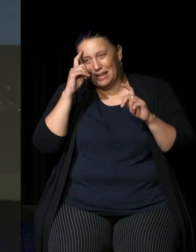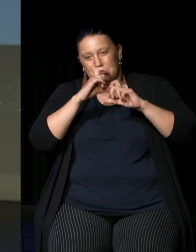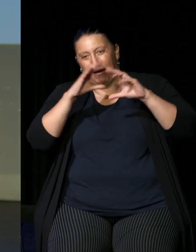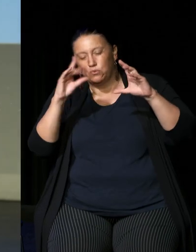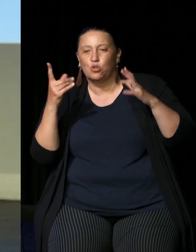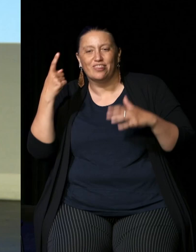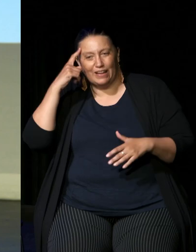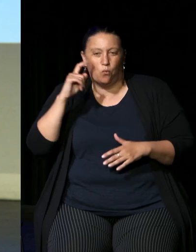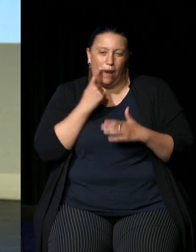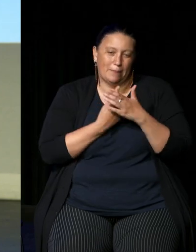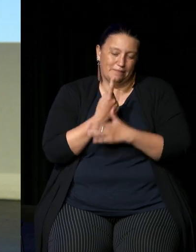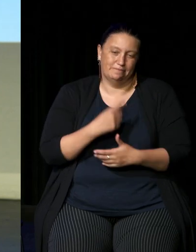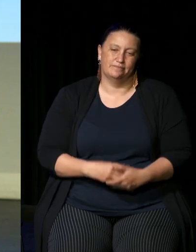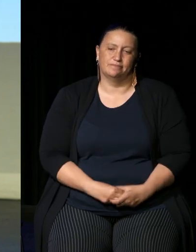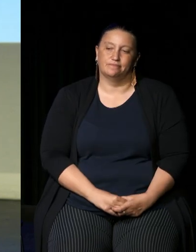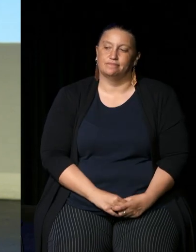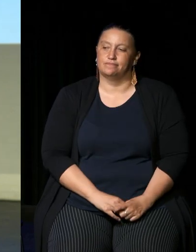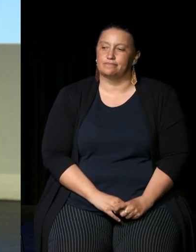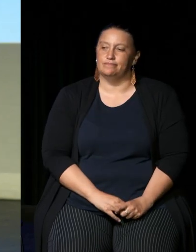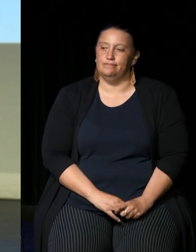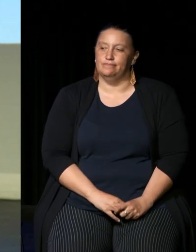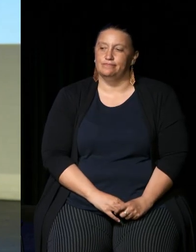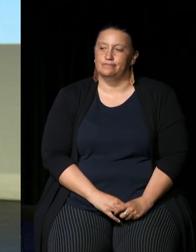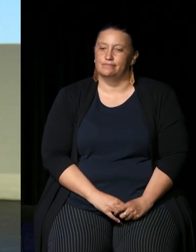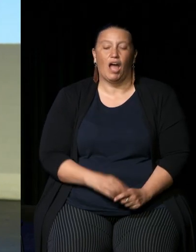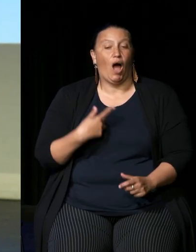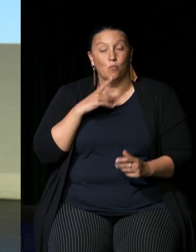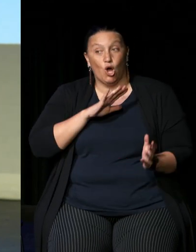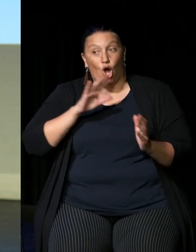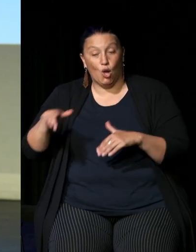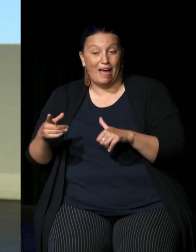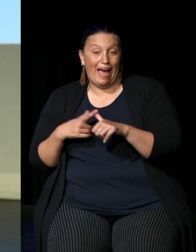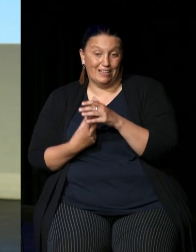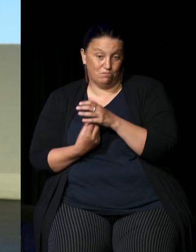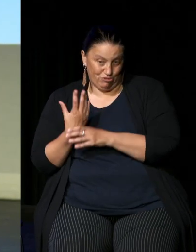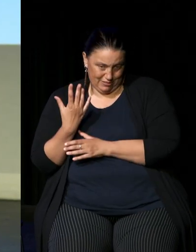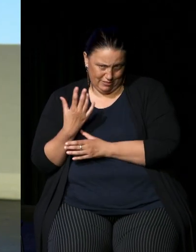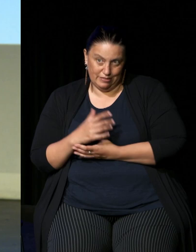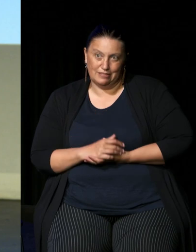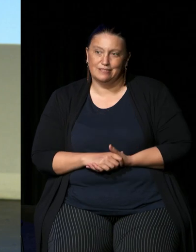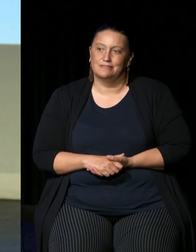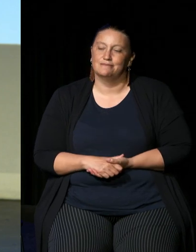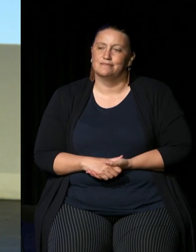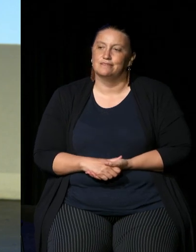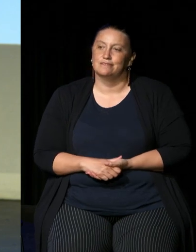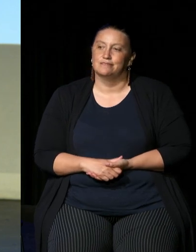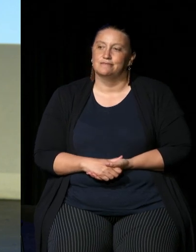what do you think that's going to mean well I'll be back home in Alice Springs yeah uh and